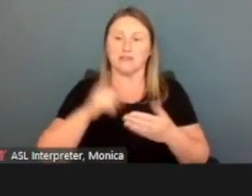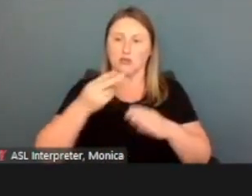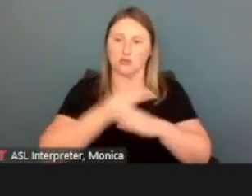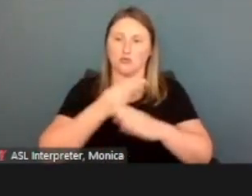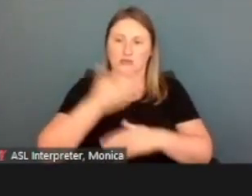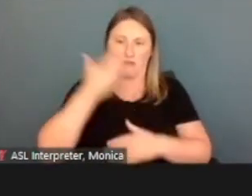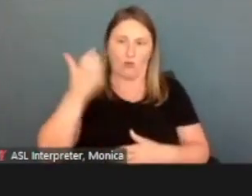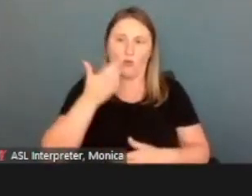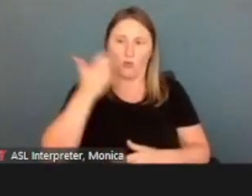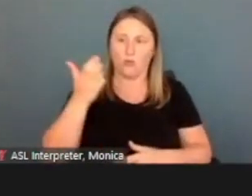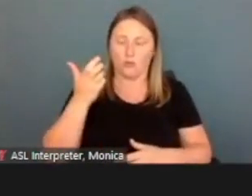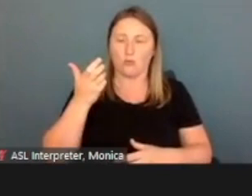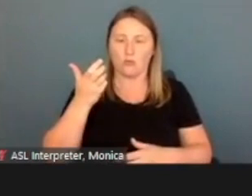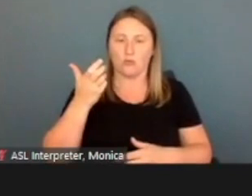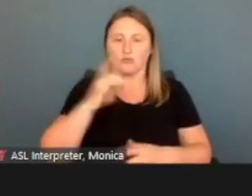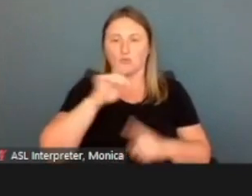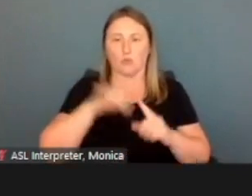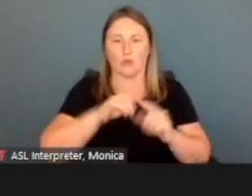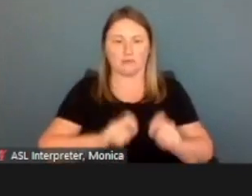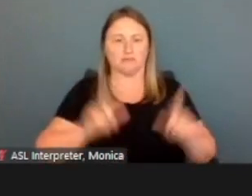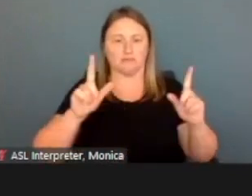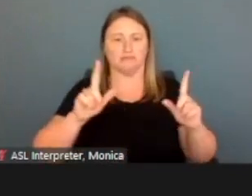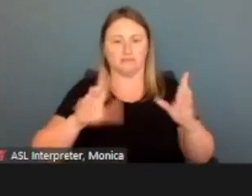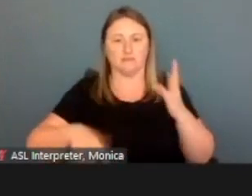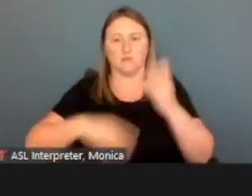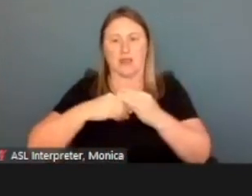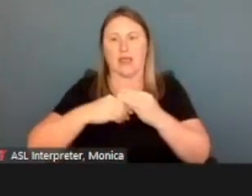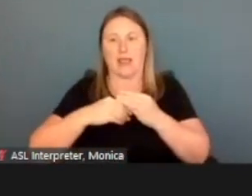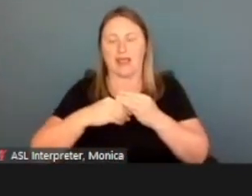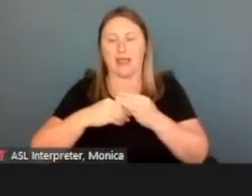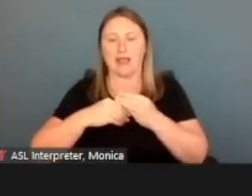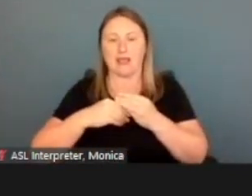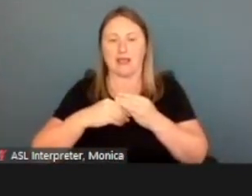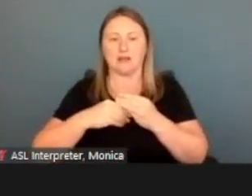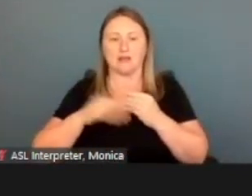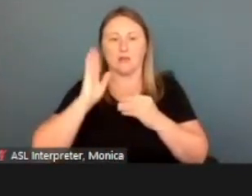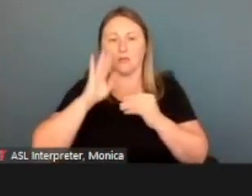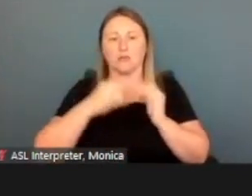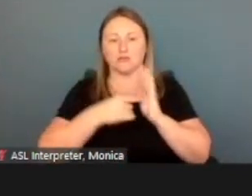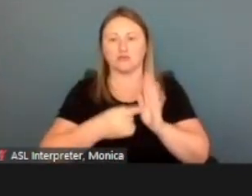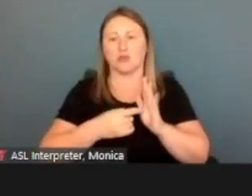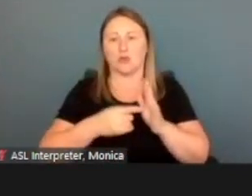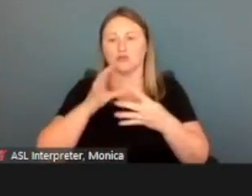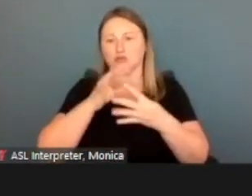So when they bring it up and they add the document, not only will it give the option to choose a file